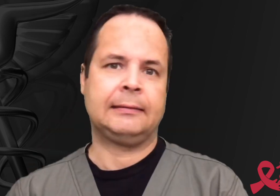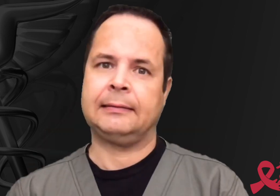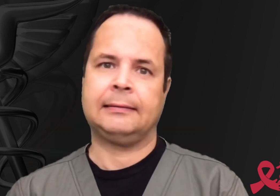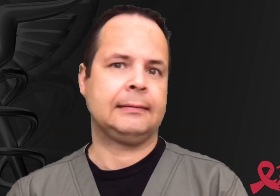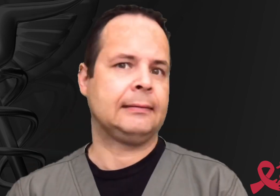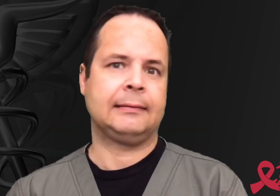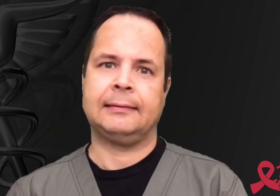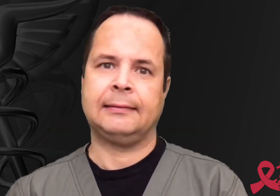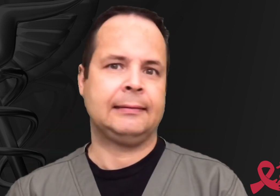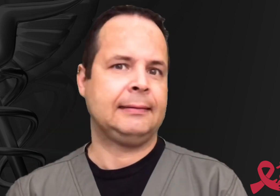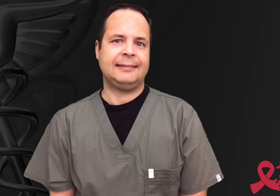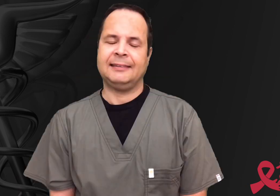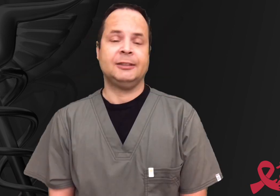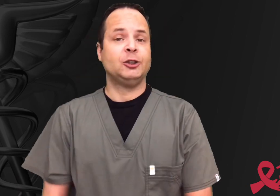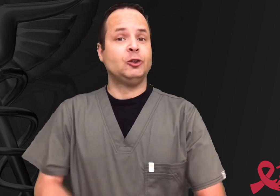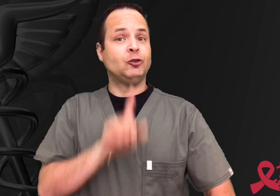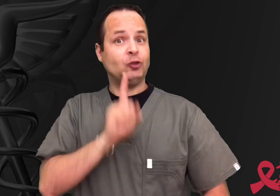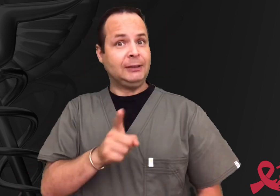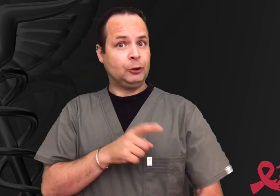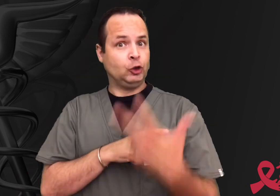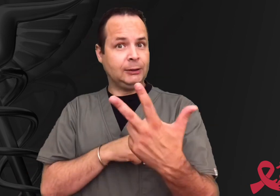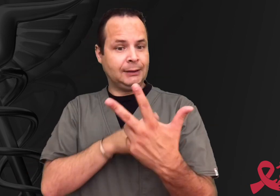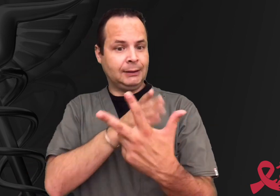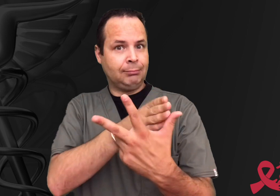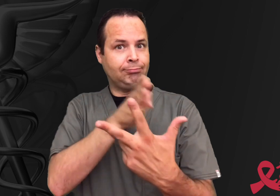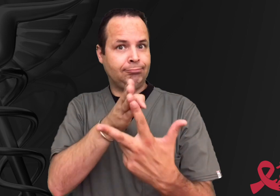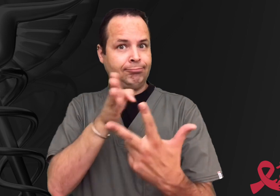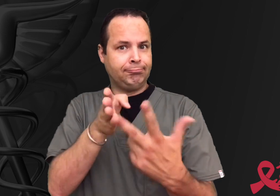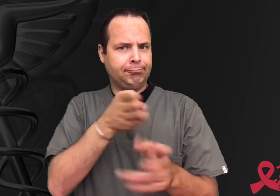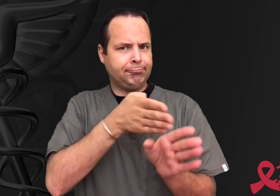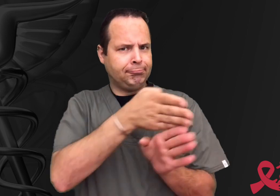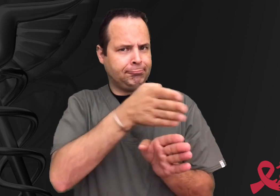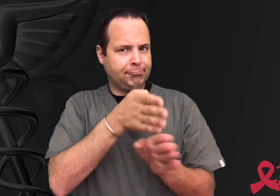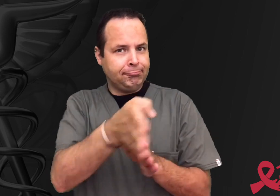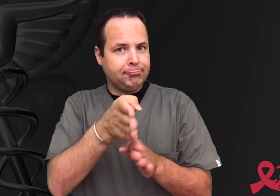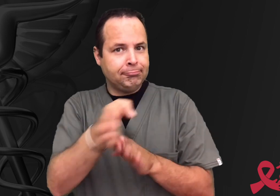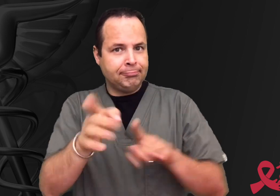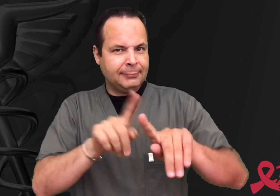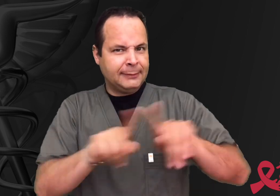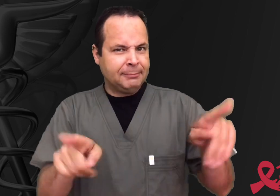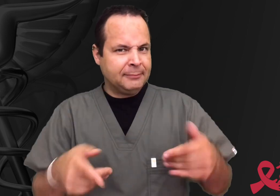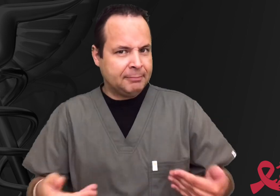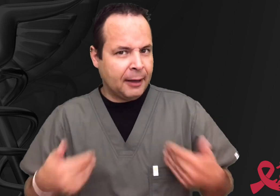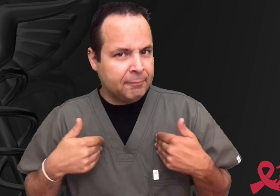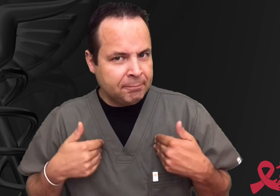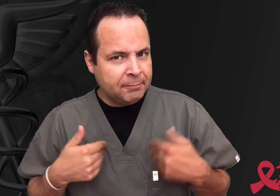No. There are really three different kinds of hepatitis.